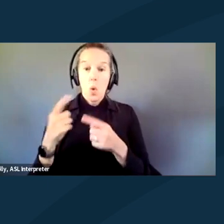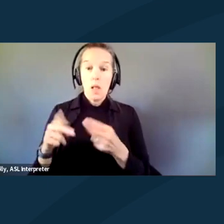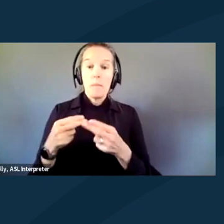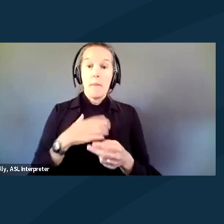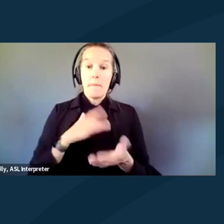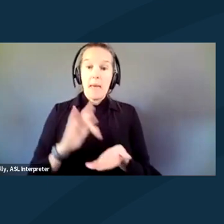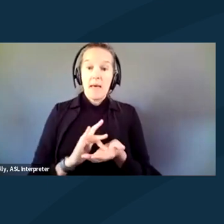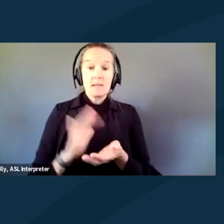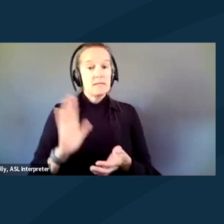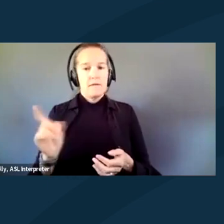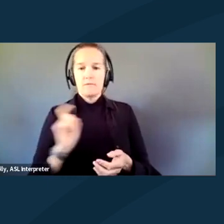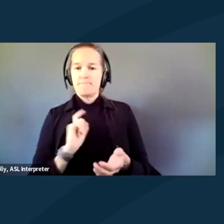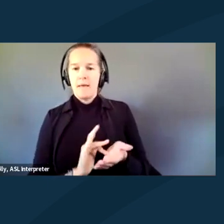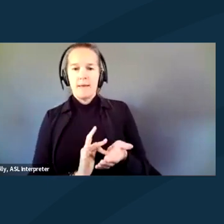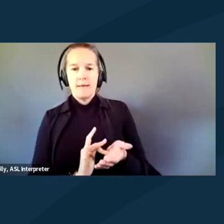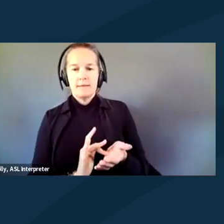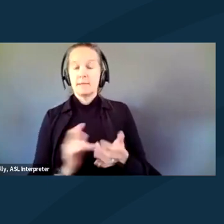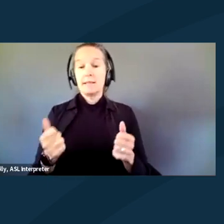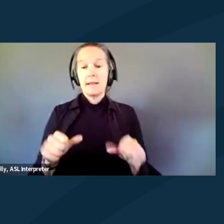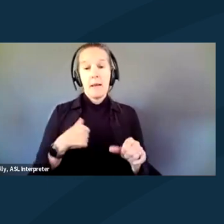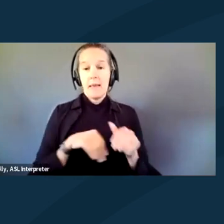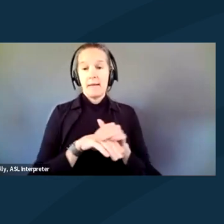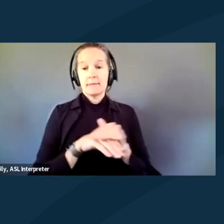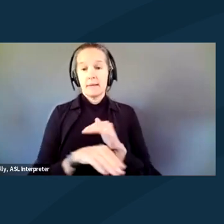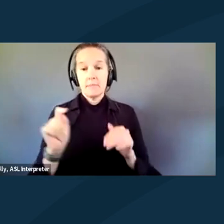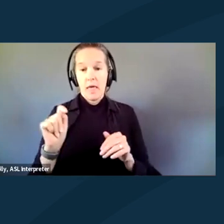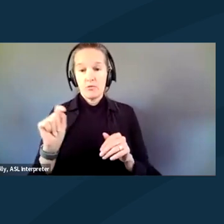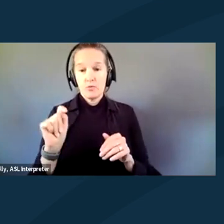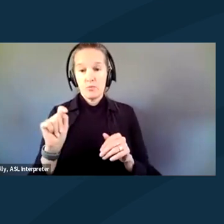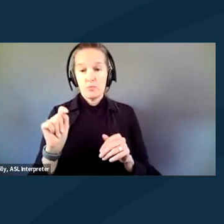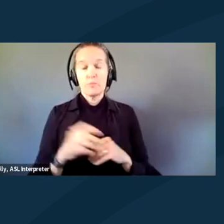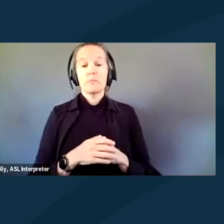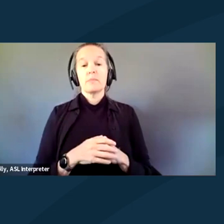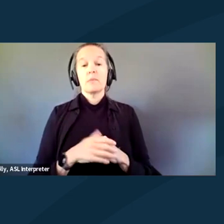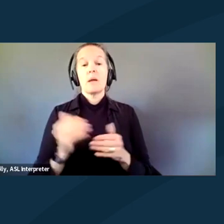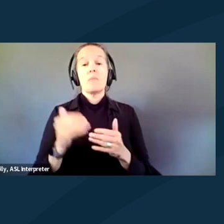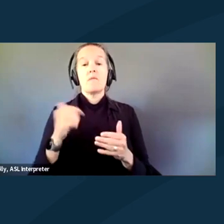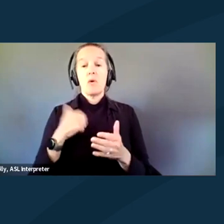I had been denied access to a bathroom before getting to the jail.